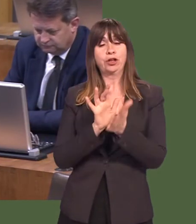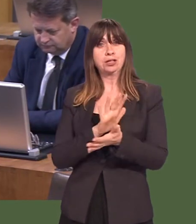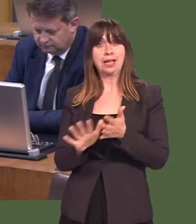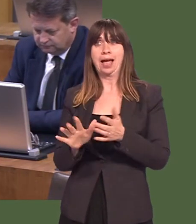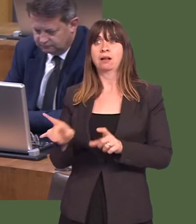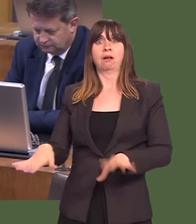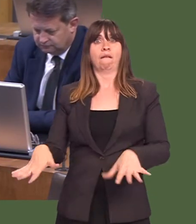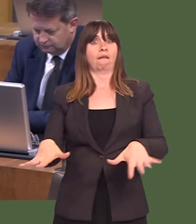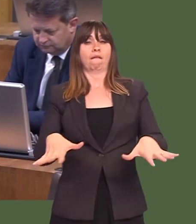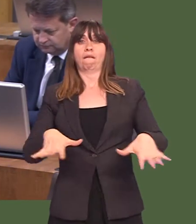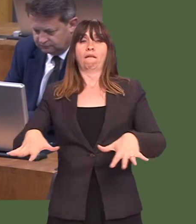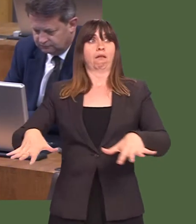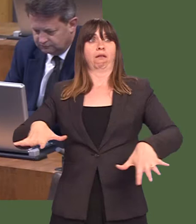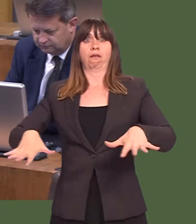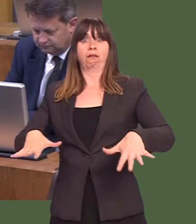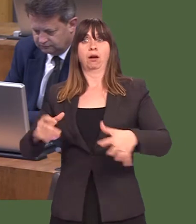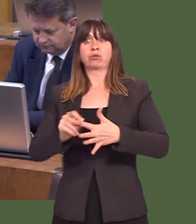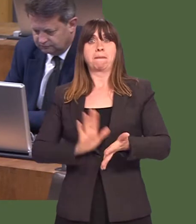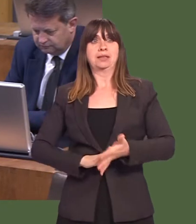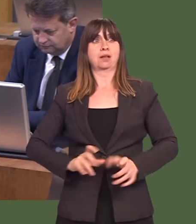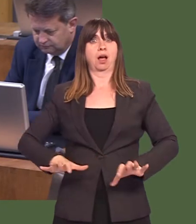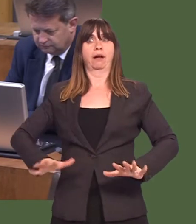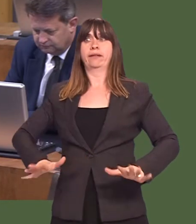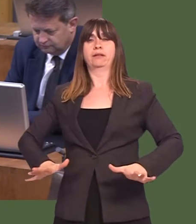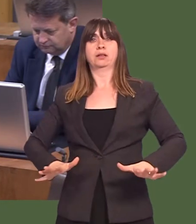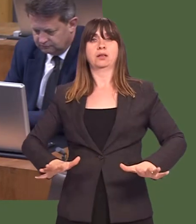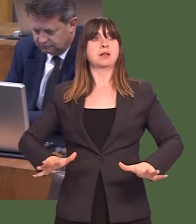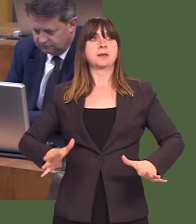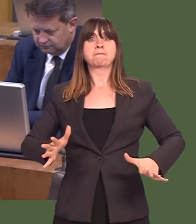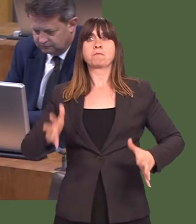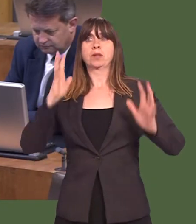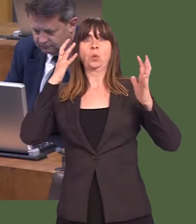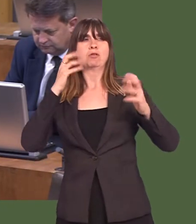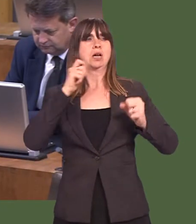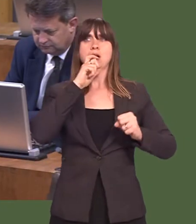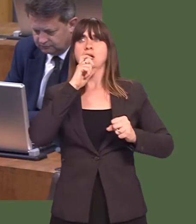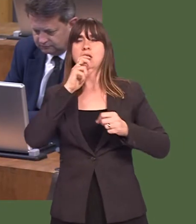Last Thursday, we saw panic on the part of the Prime Minister when she started to worry